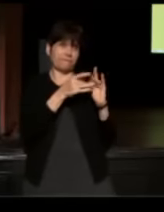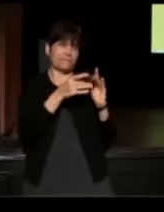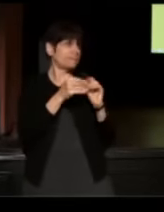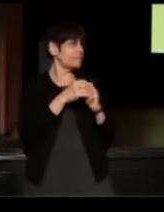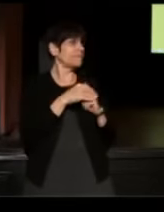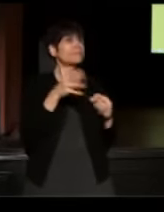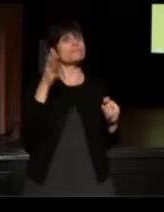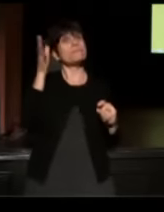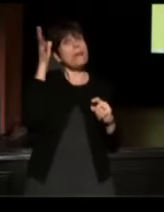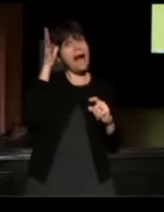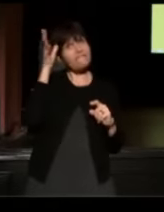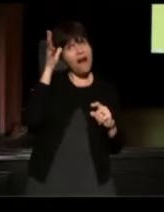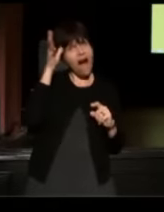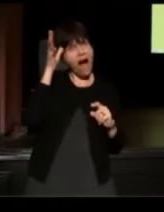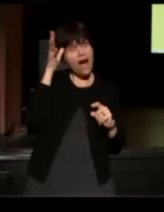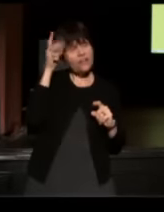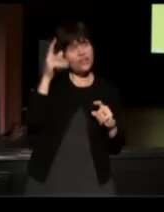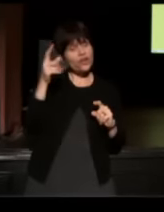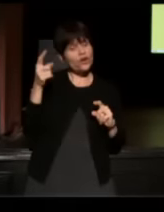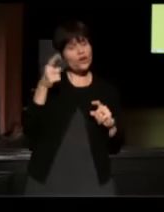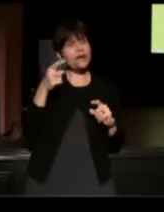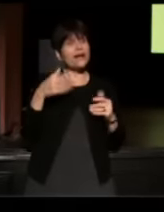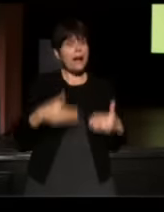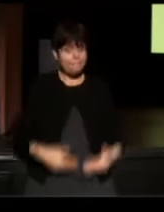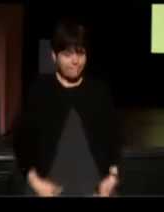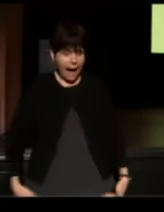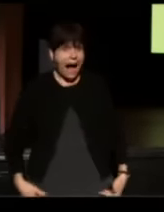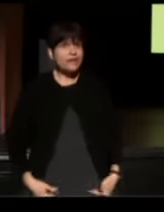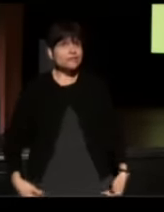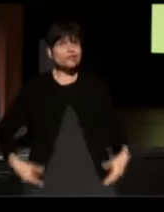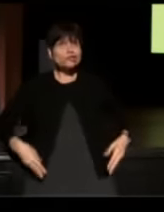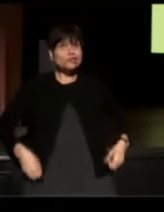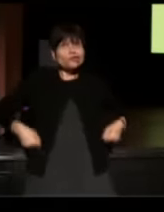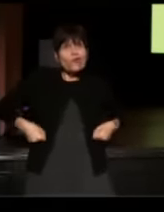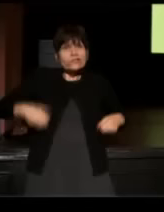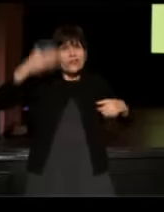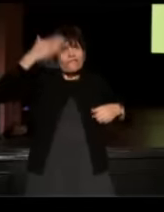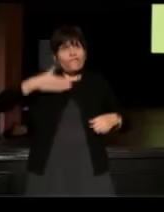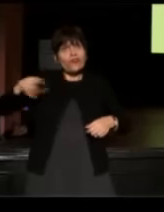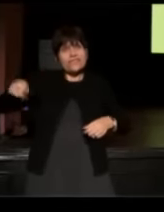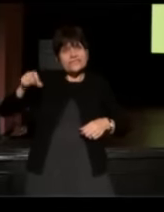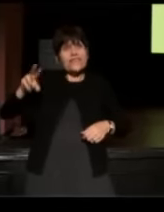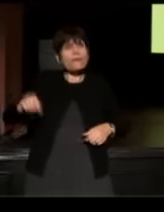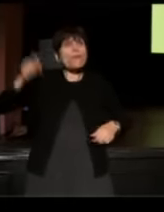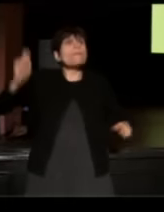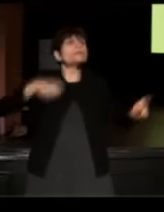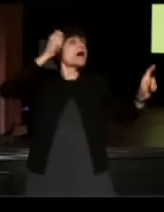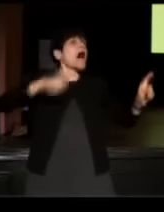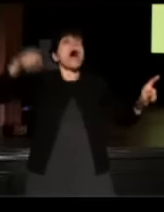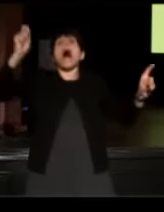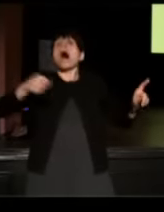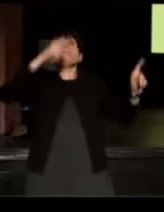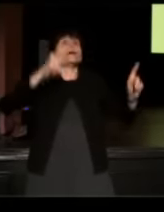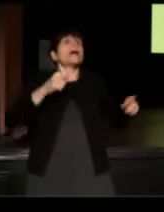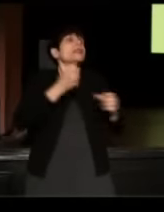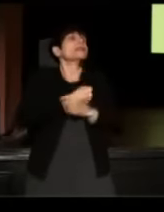(Laura) My father would be in his boxer shorts in front of the stereo with a baton. He loved classical music.